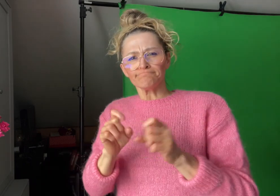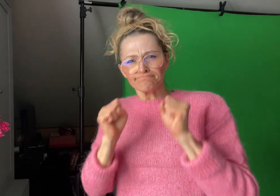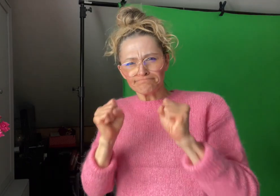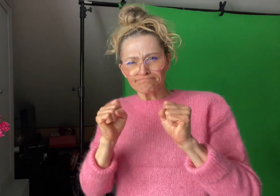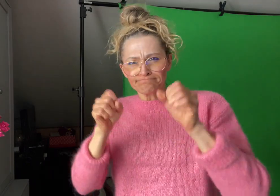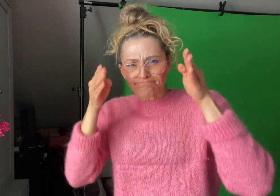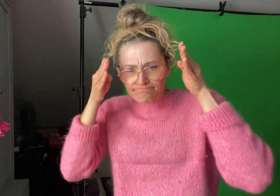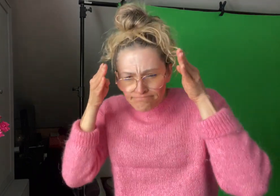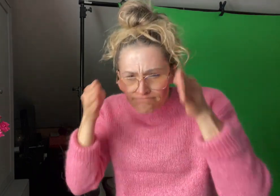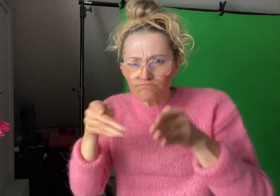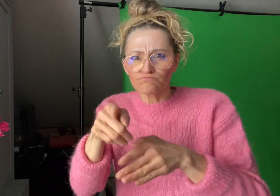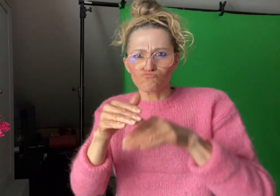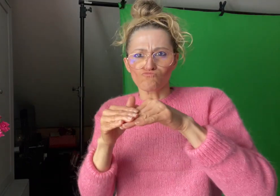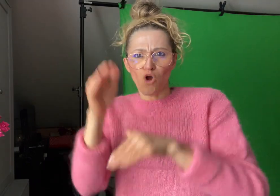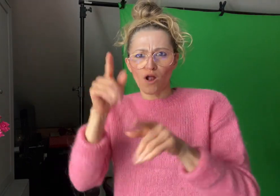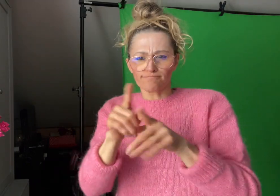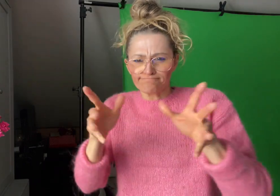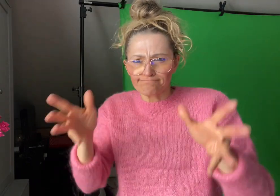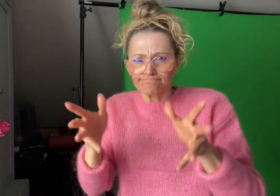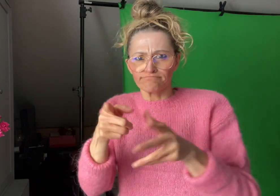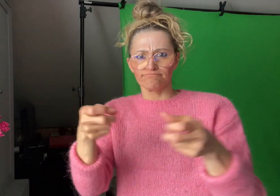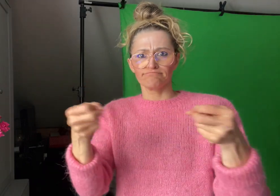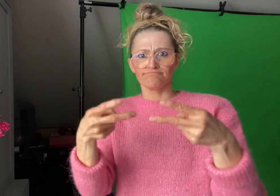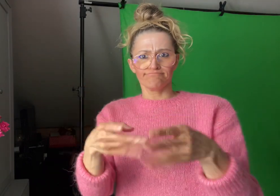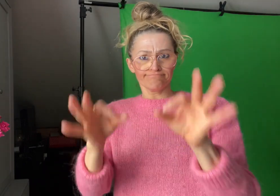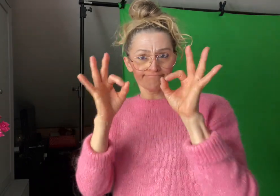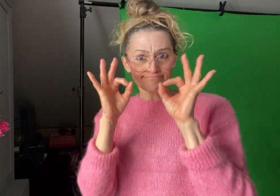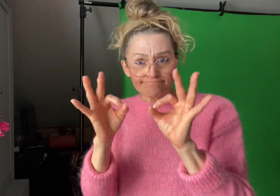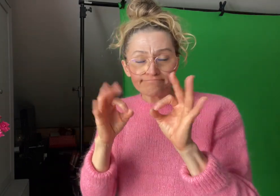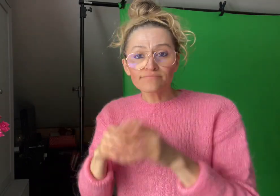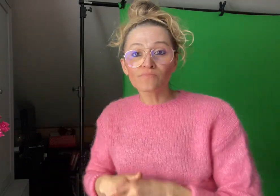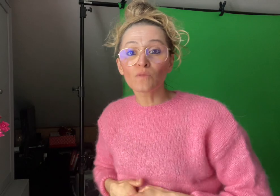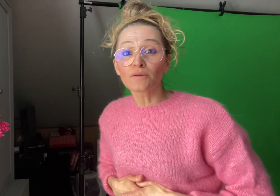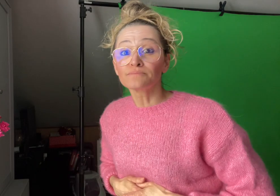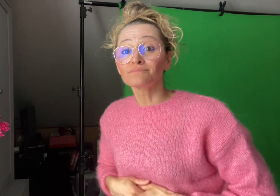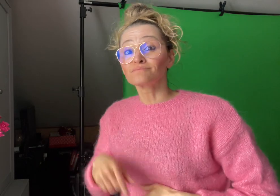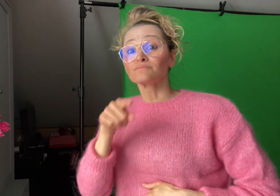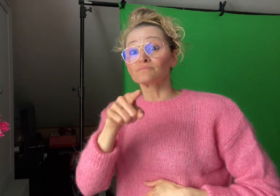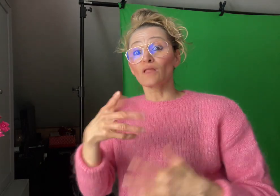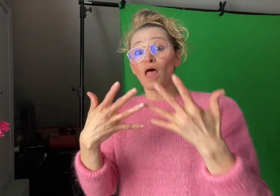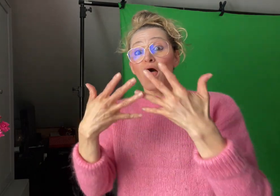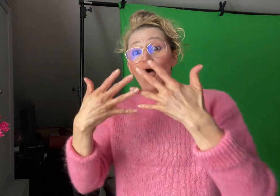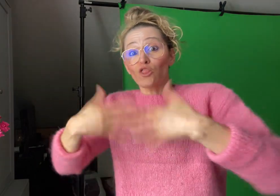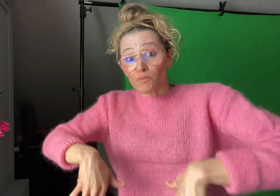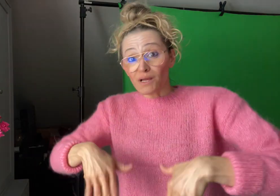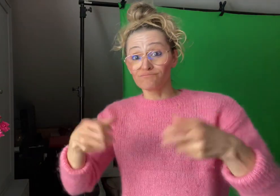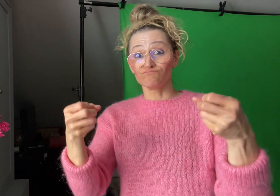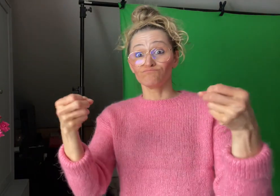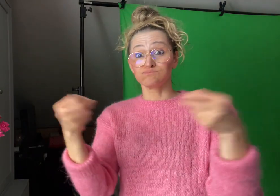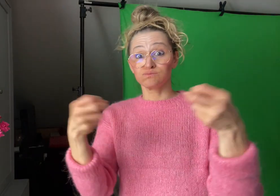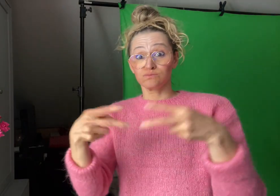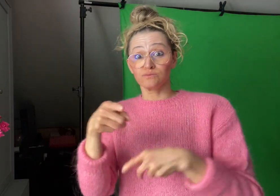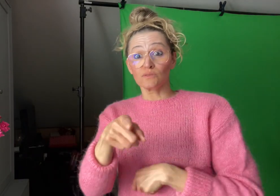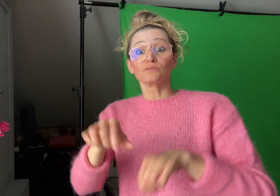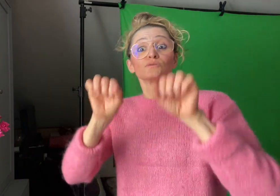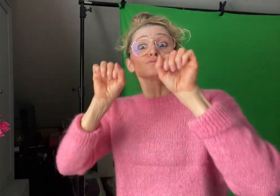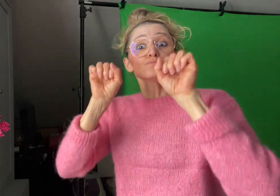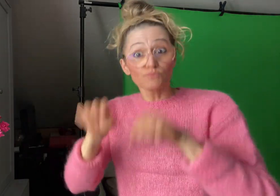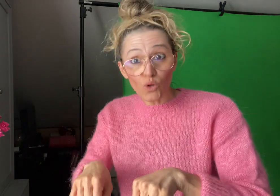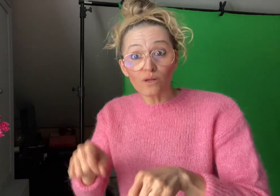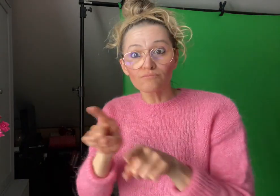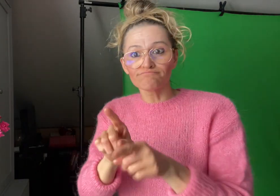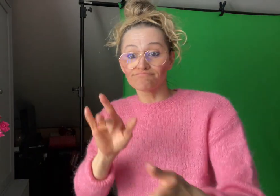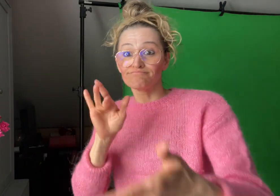even more in this format”. Auto-generated captions are currently